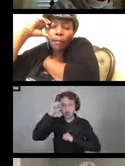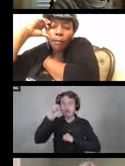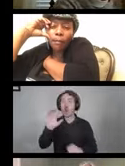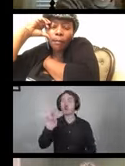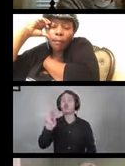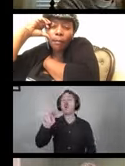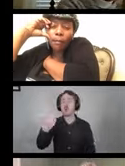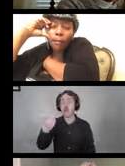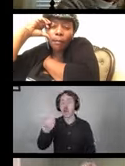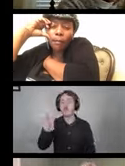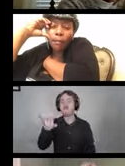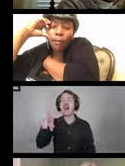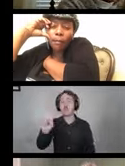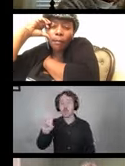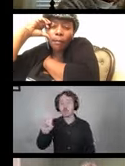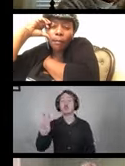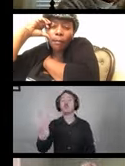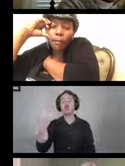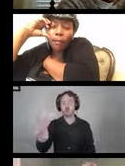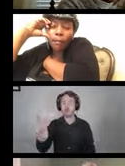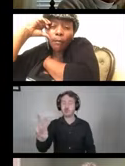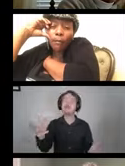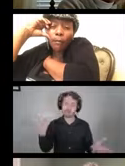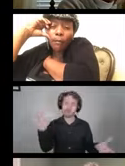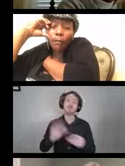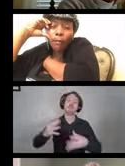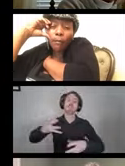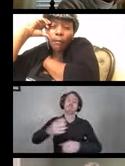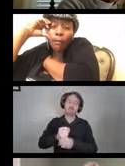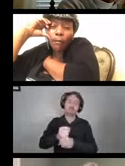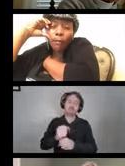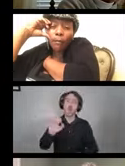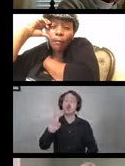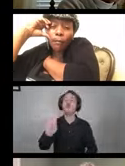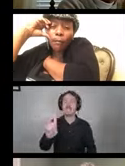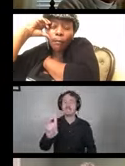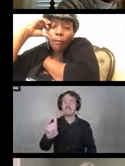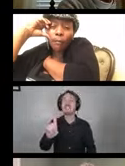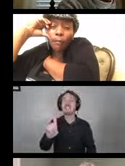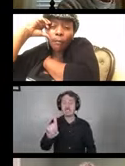The disease is called coronavirus disease 19.